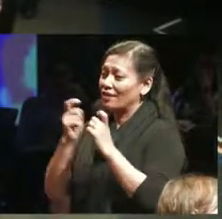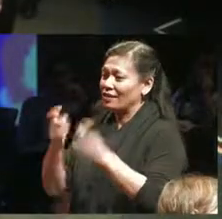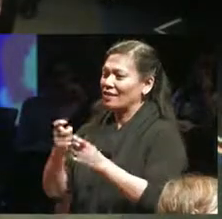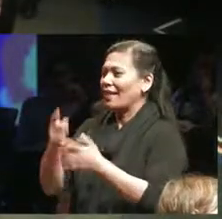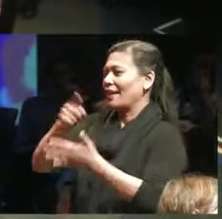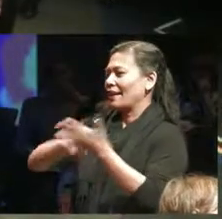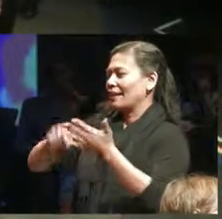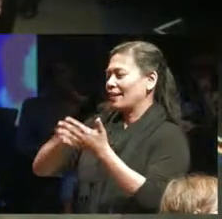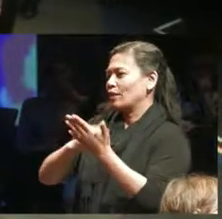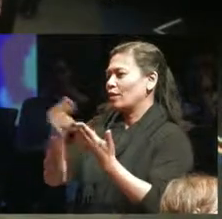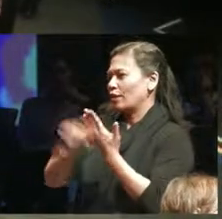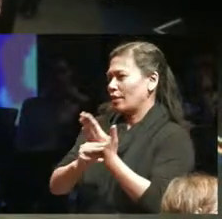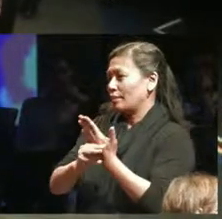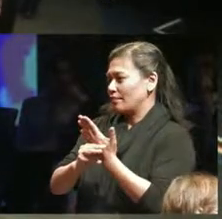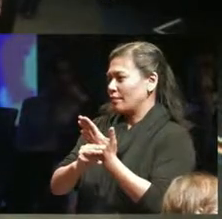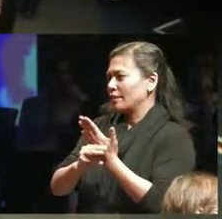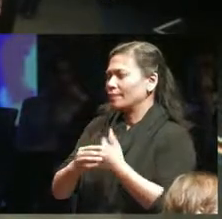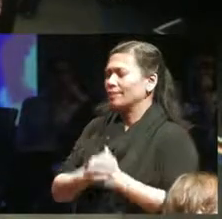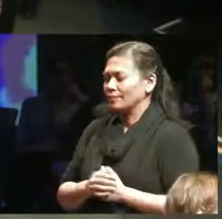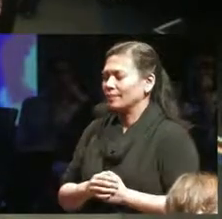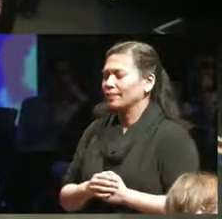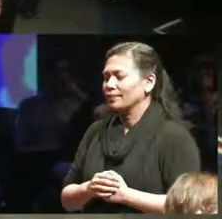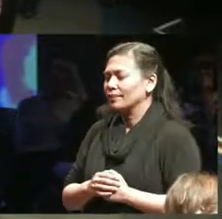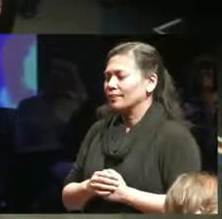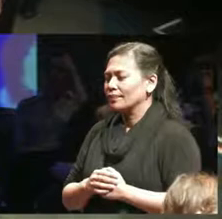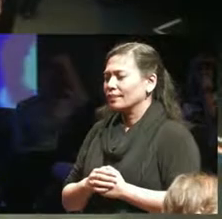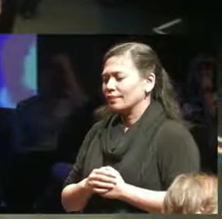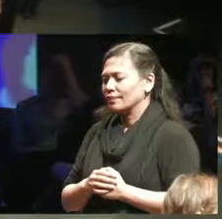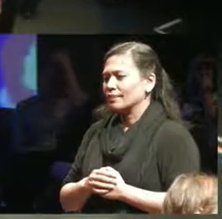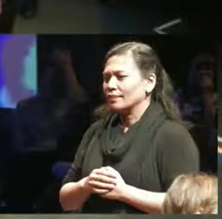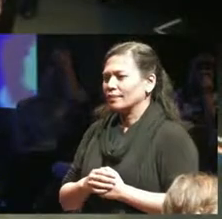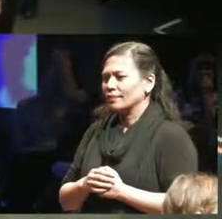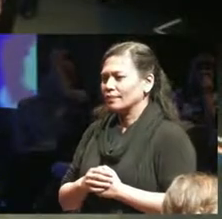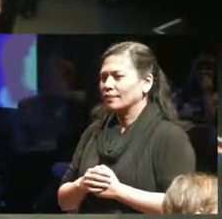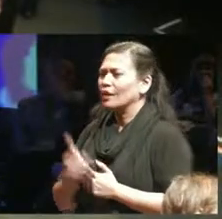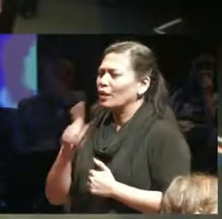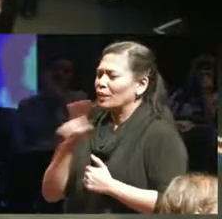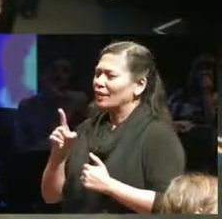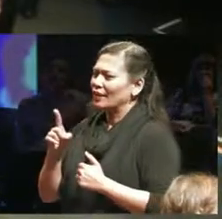provinces brow and it's really a familiar refrain the ricean Saskatchewan